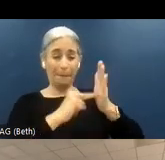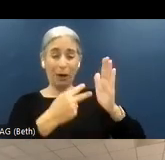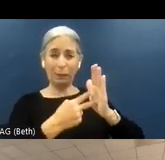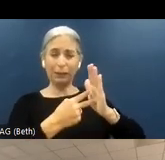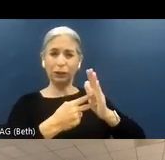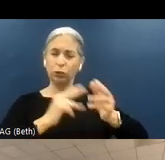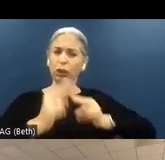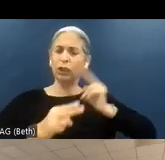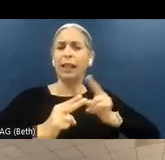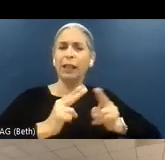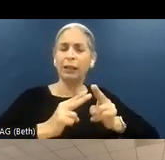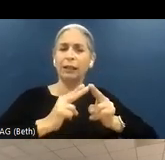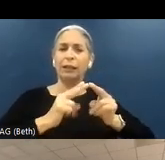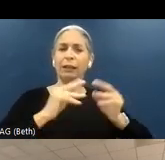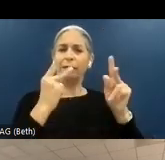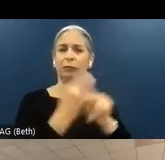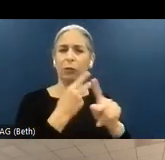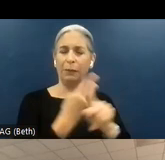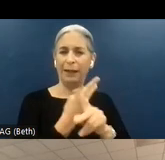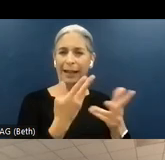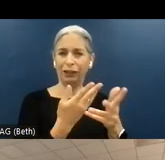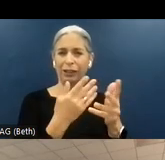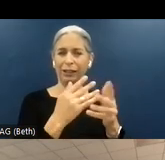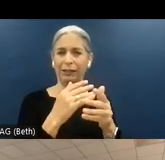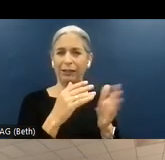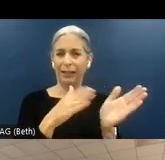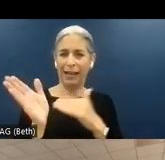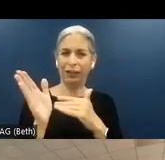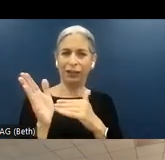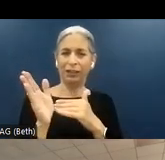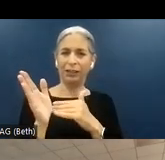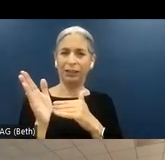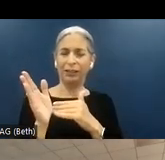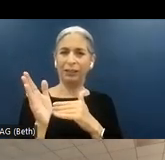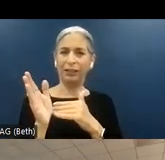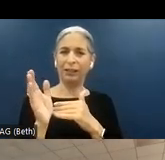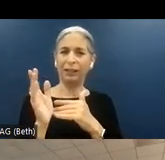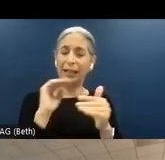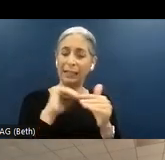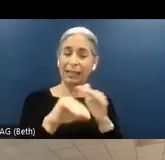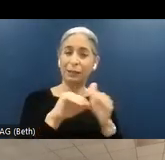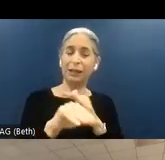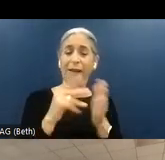remediation phase. The responsible party for remediating the accessibility failures has